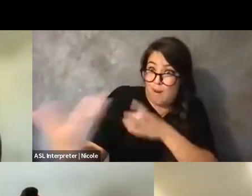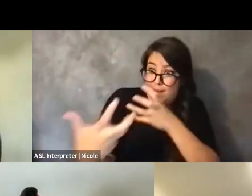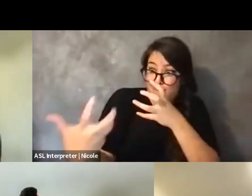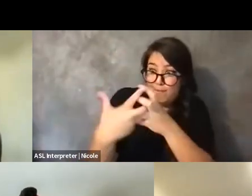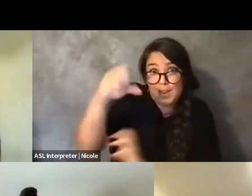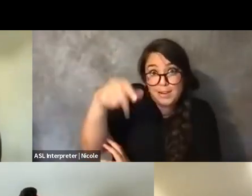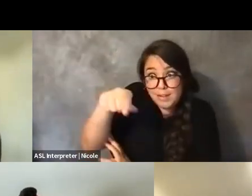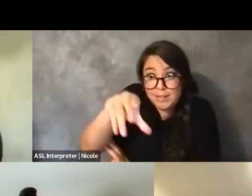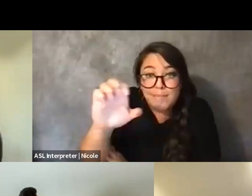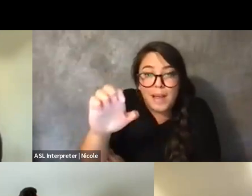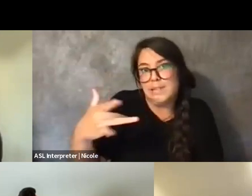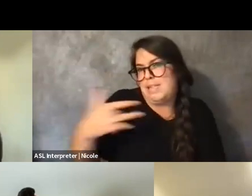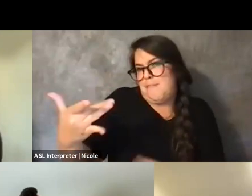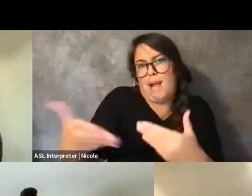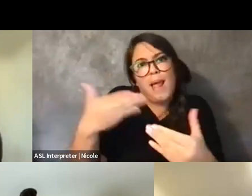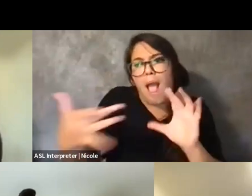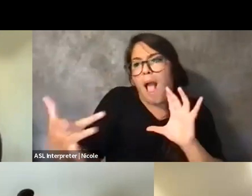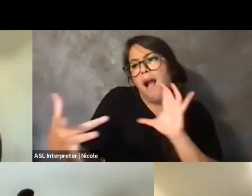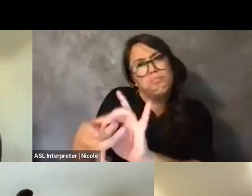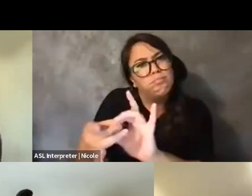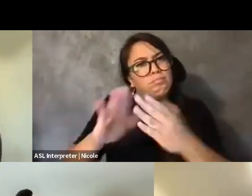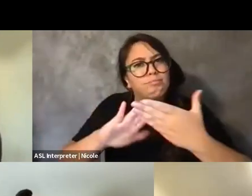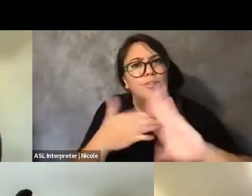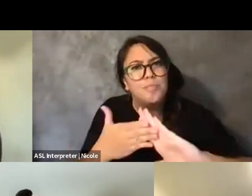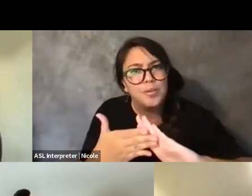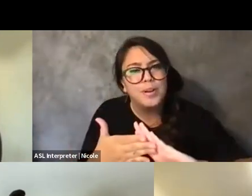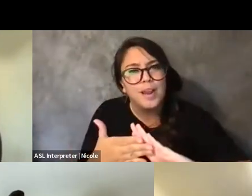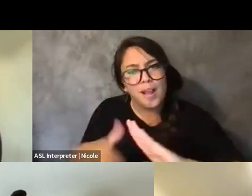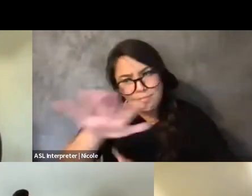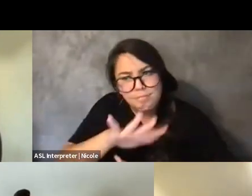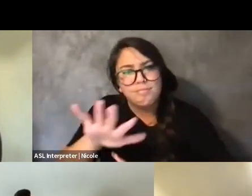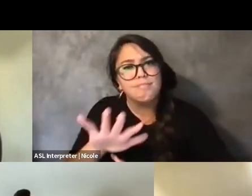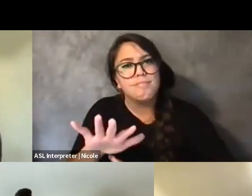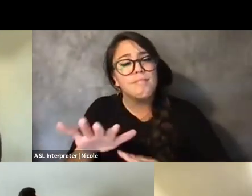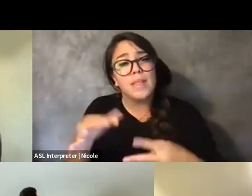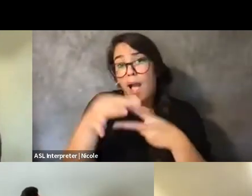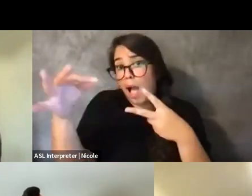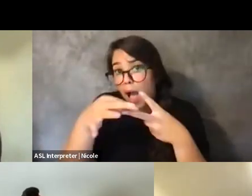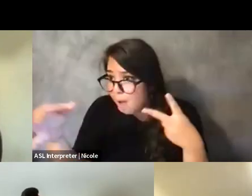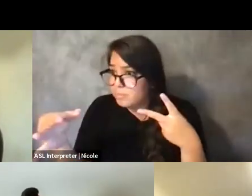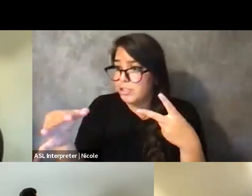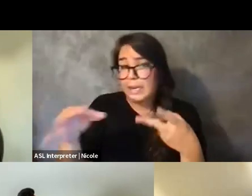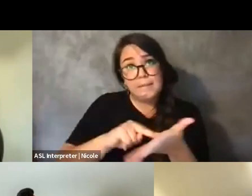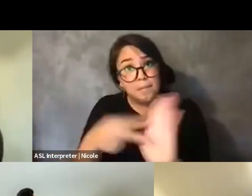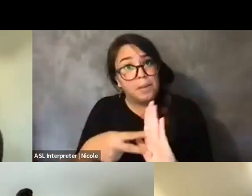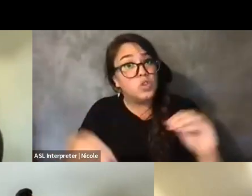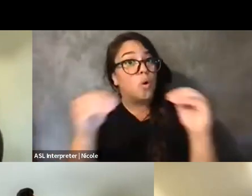And having those options brings in a lot more space for disabled folks to be in these spaces